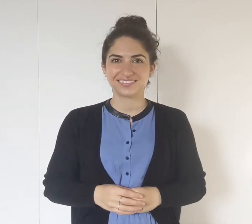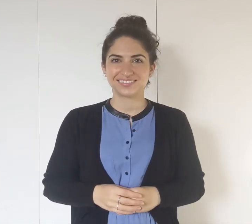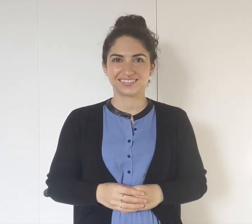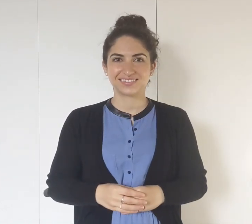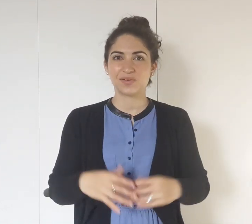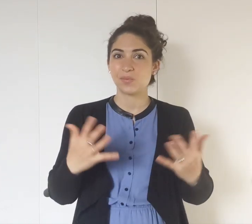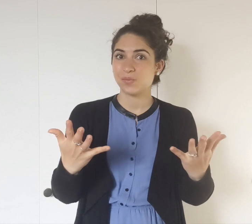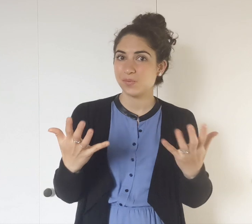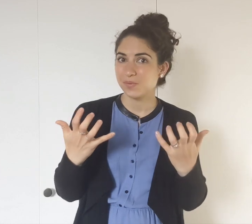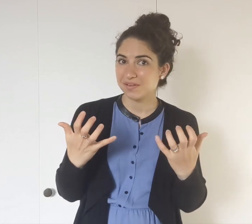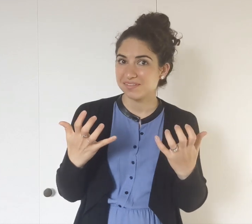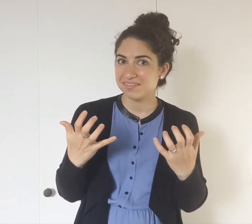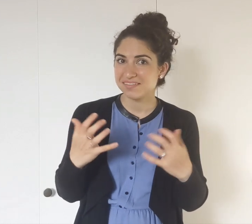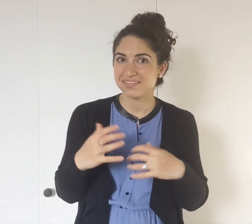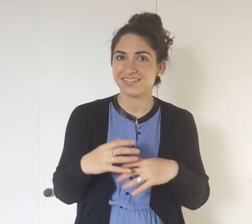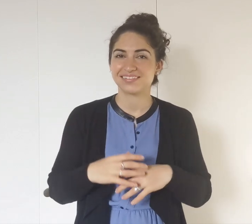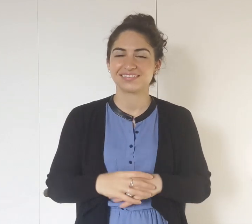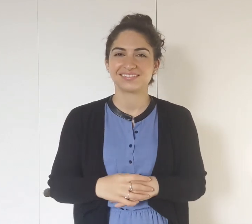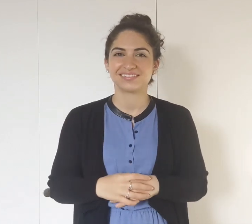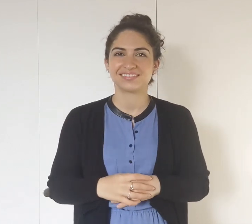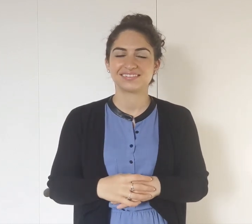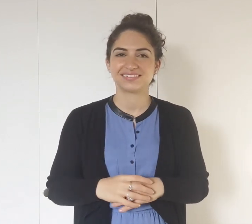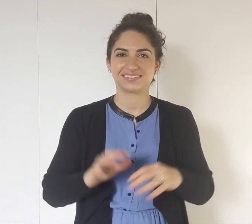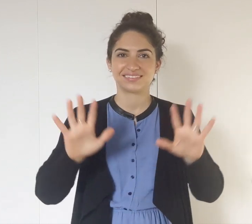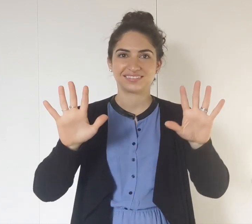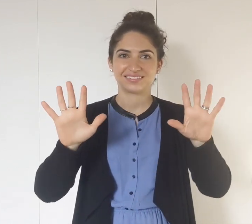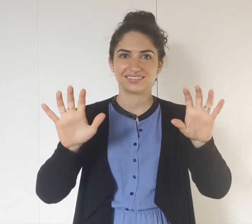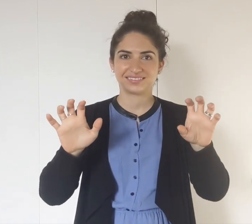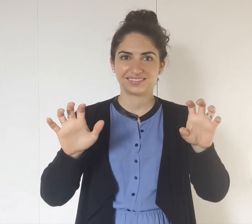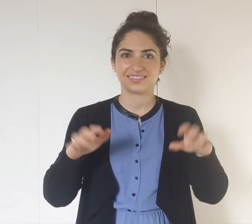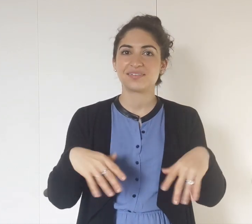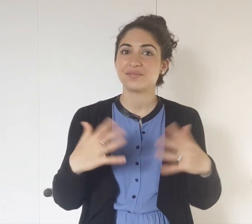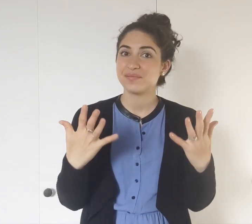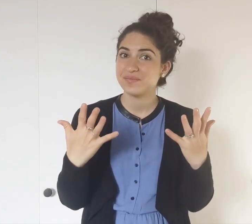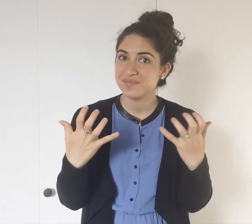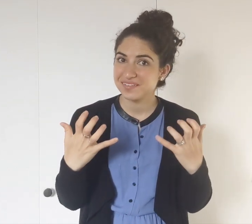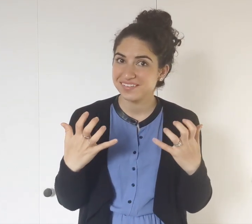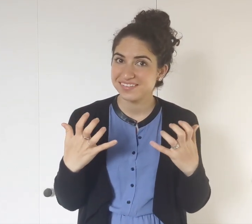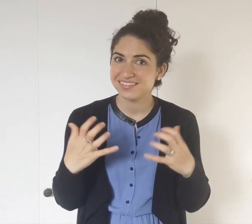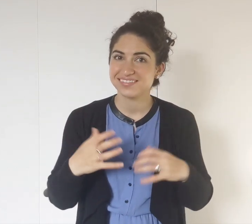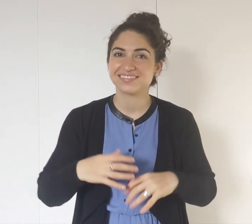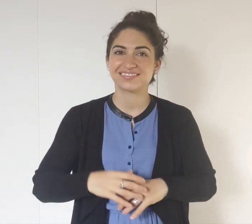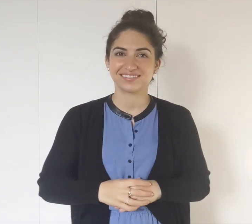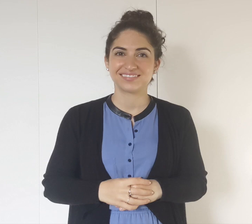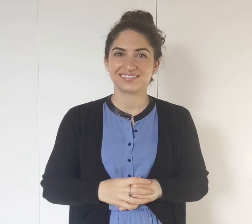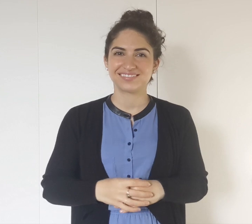WANT, WANT